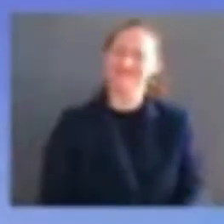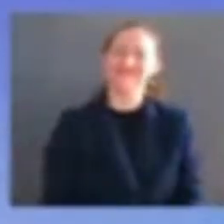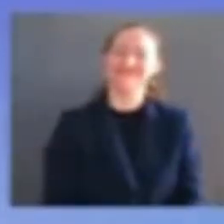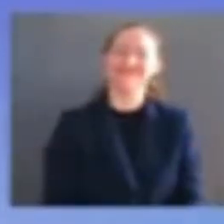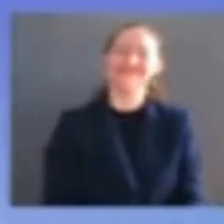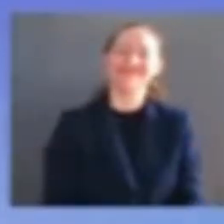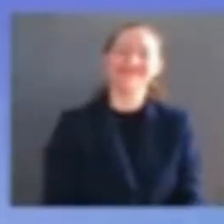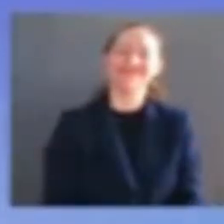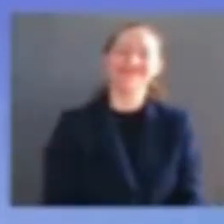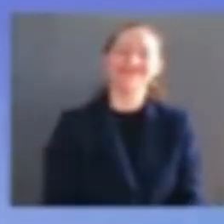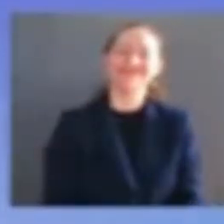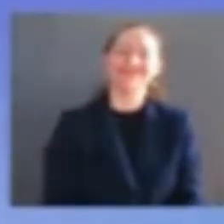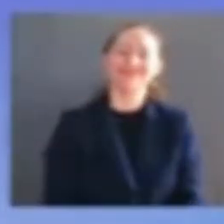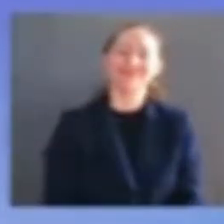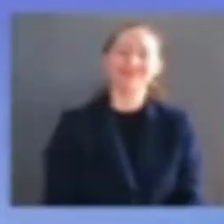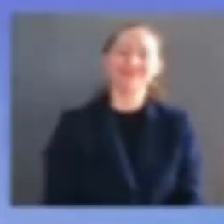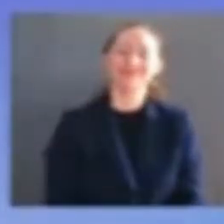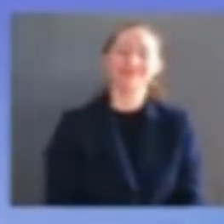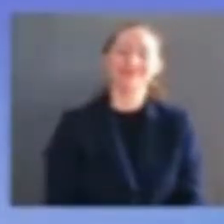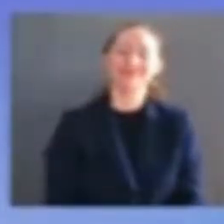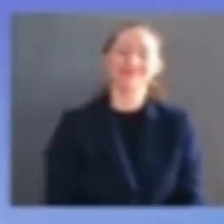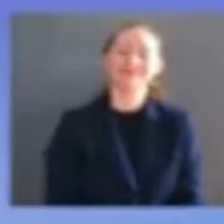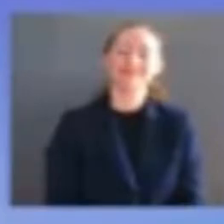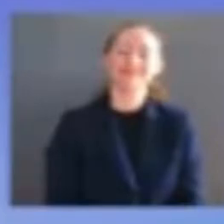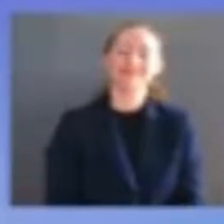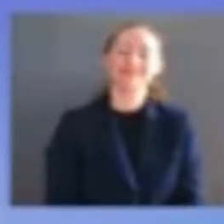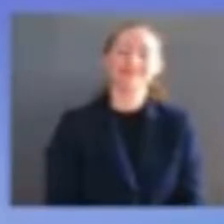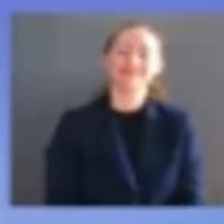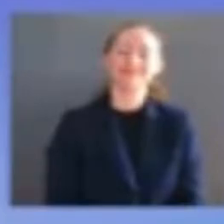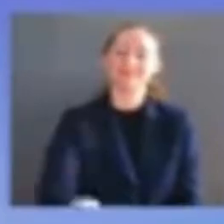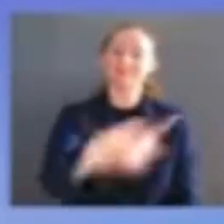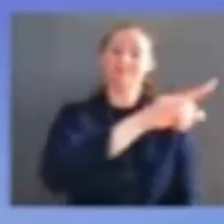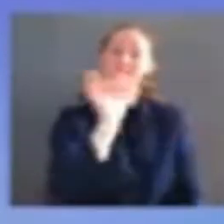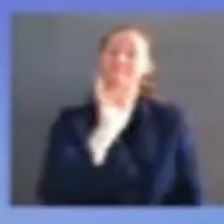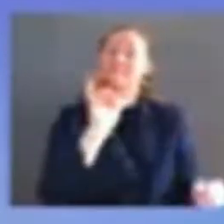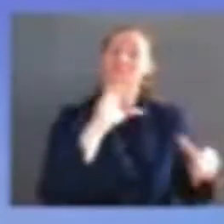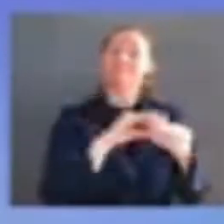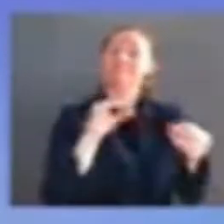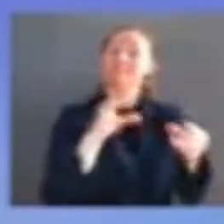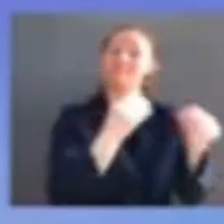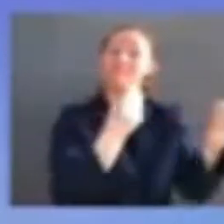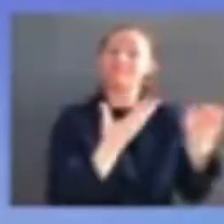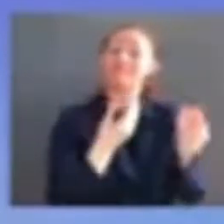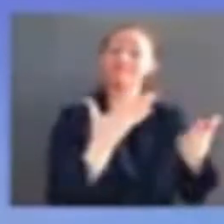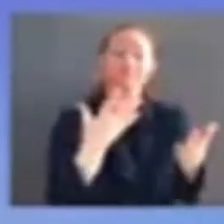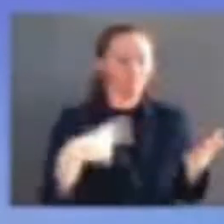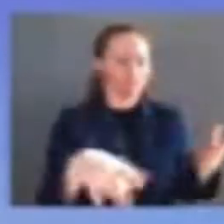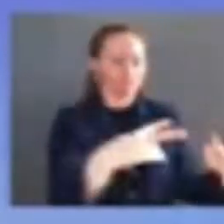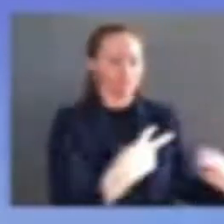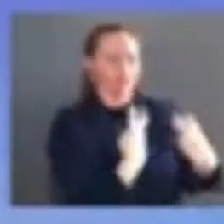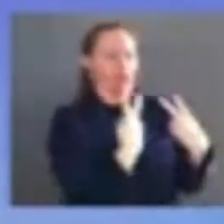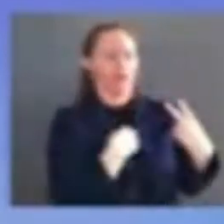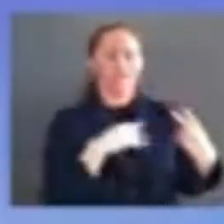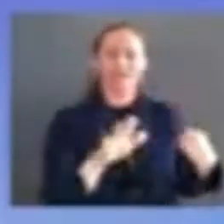they also tell me that i'm a role model which i take both as an opportunity and as a huge